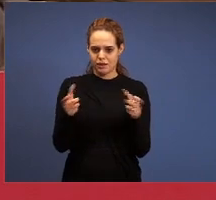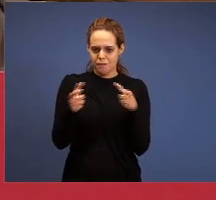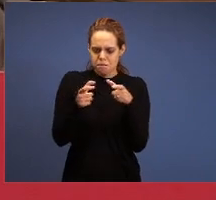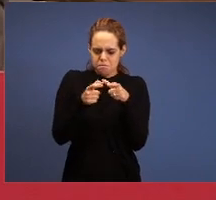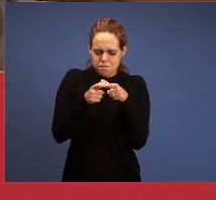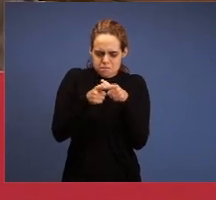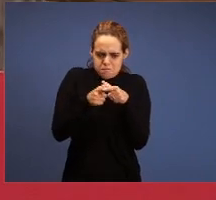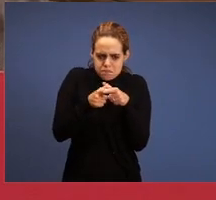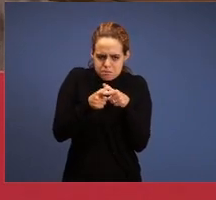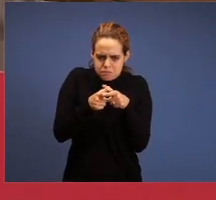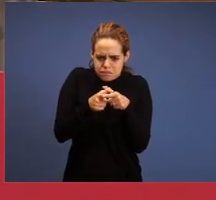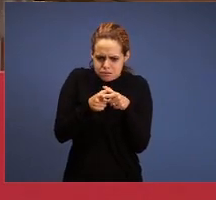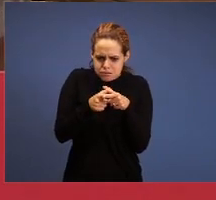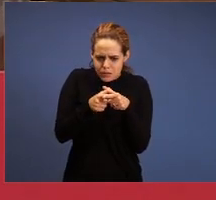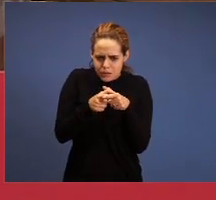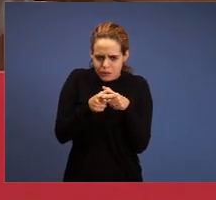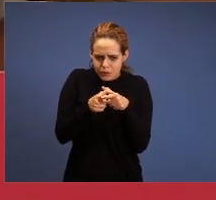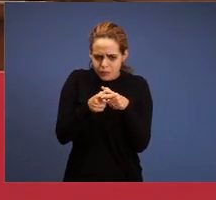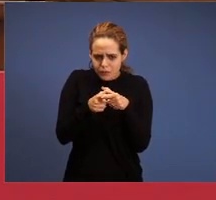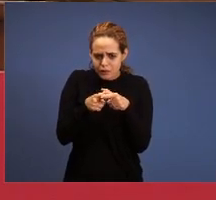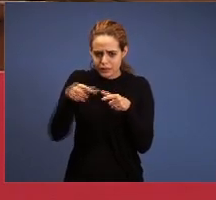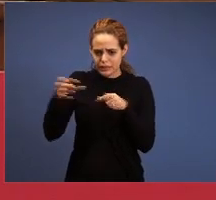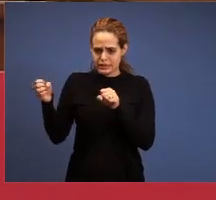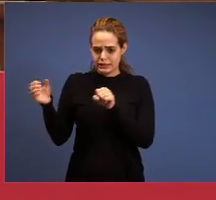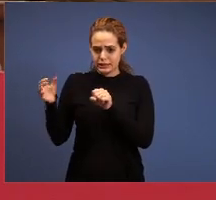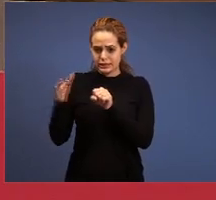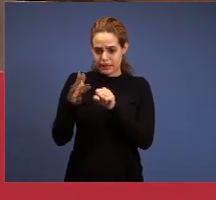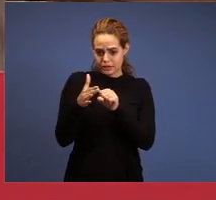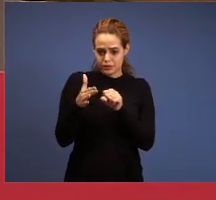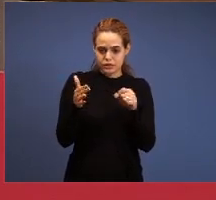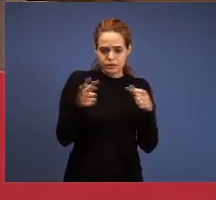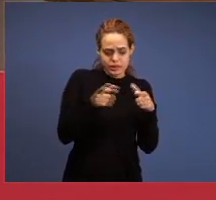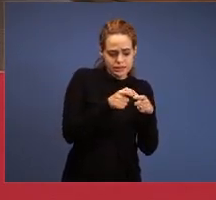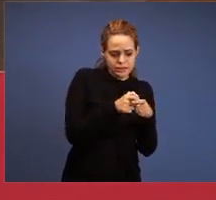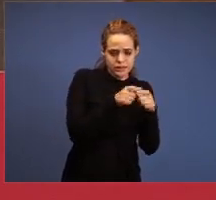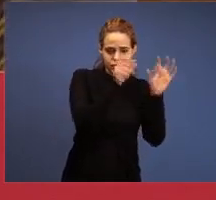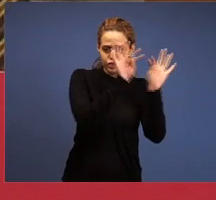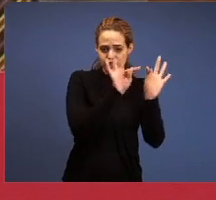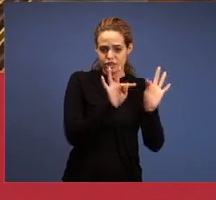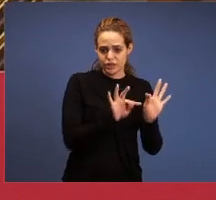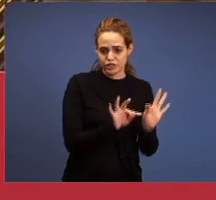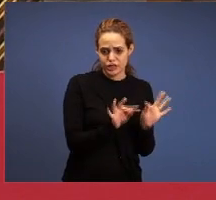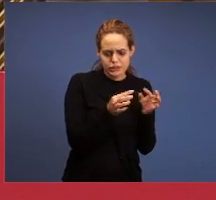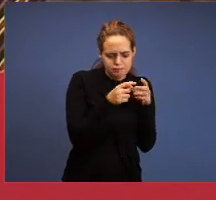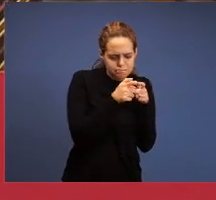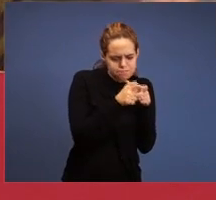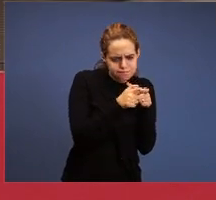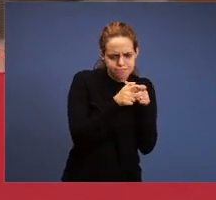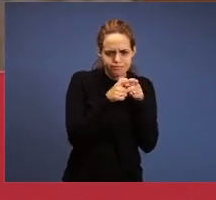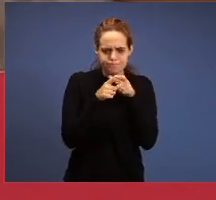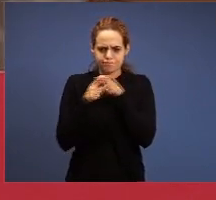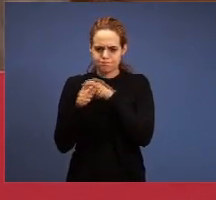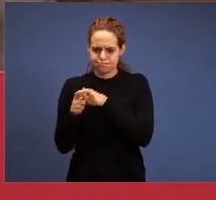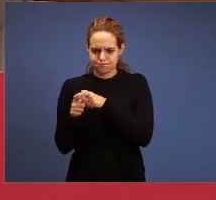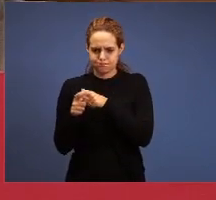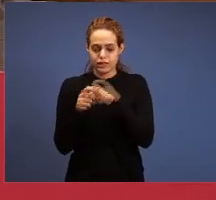were here with the rest that were in the church of Thyatira, where they had the rest and